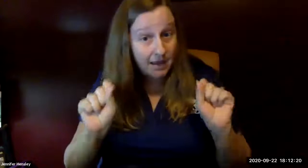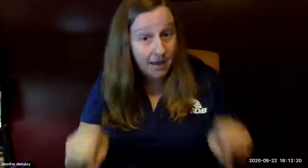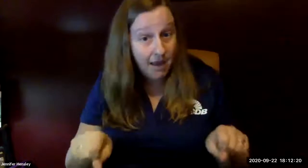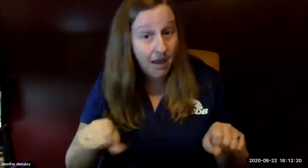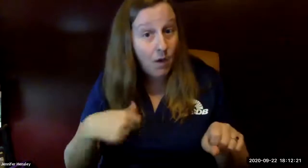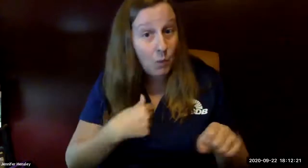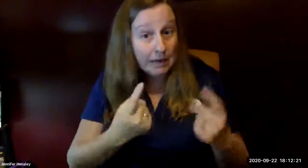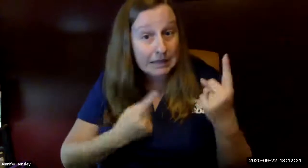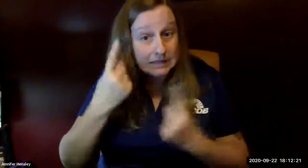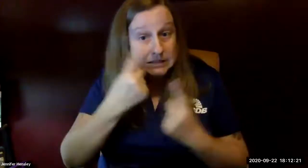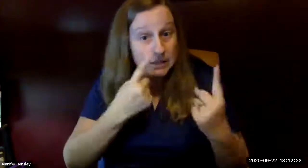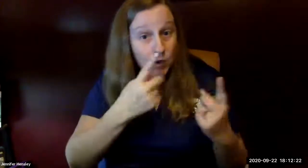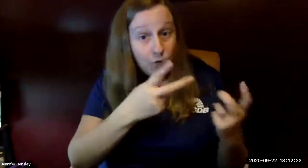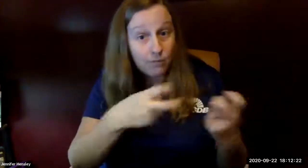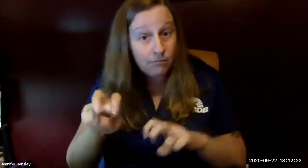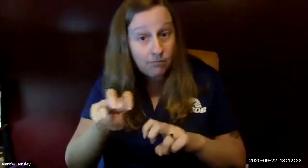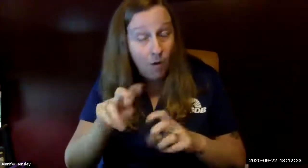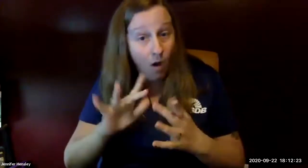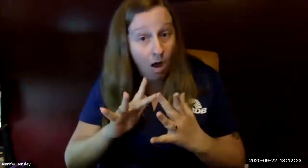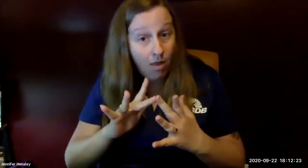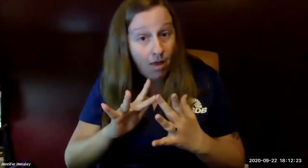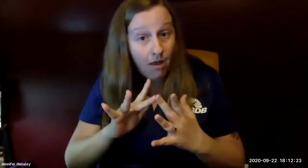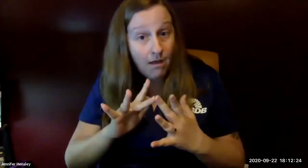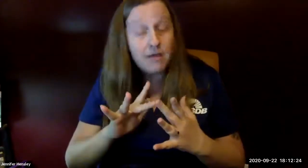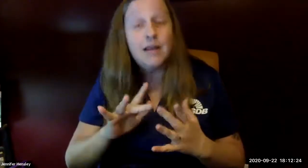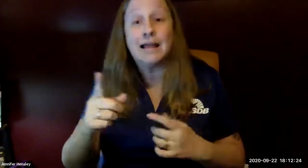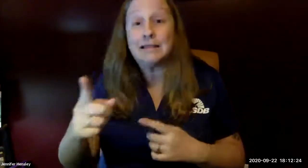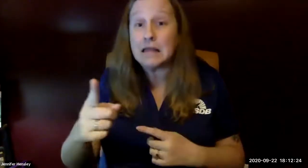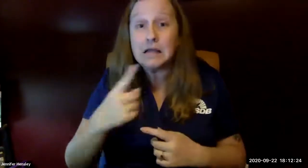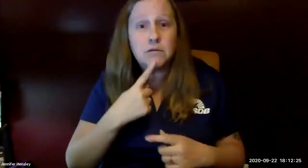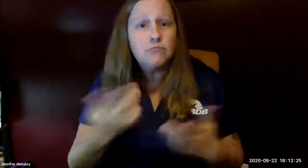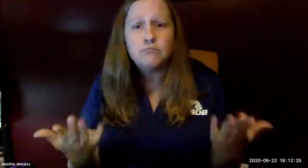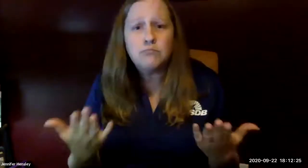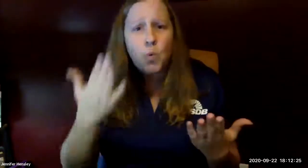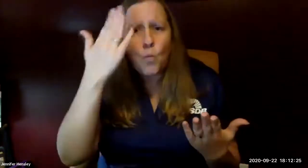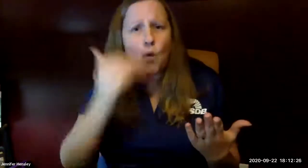rehabilitation